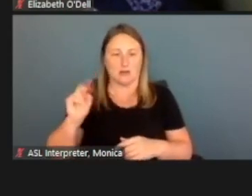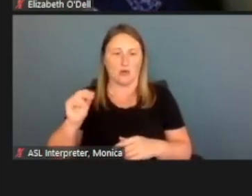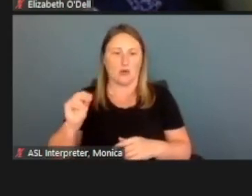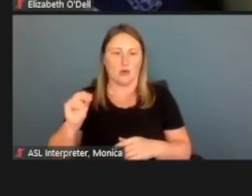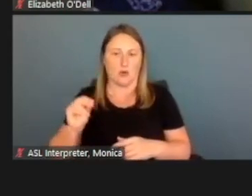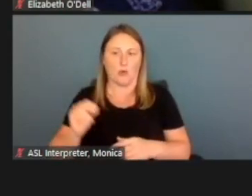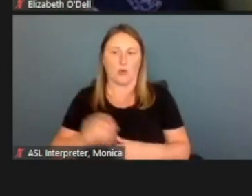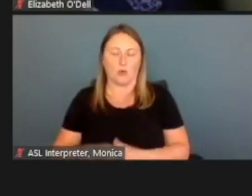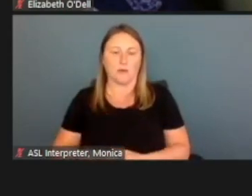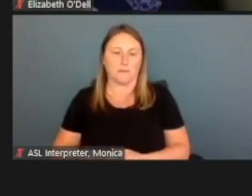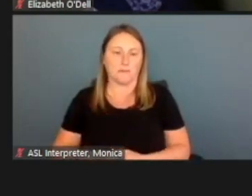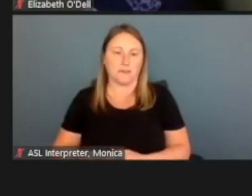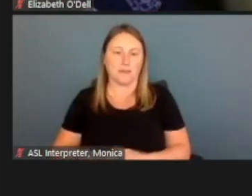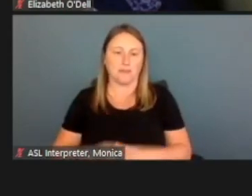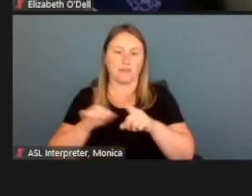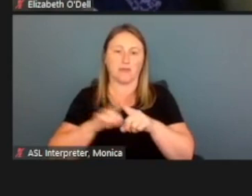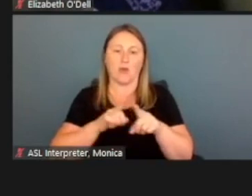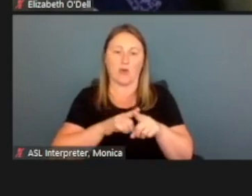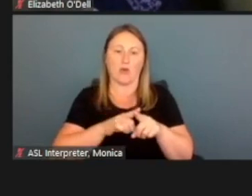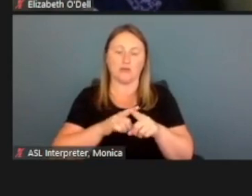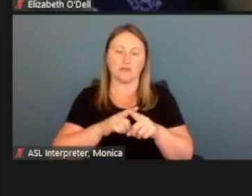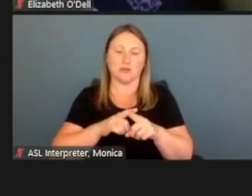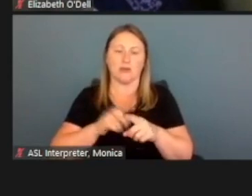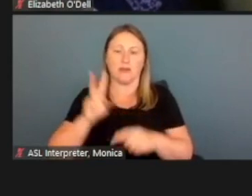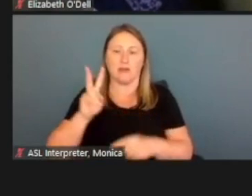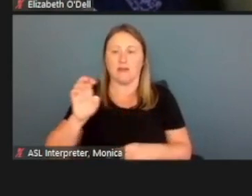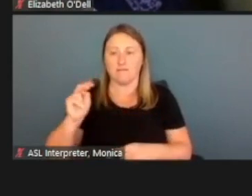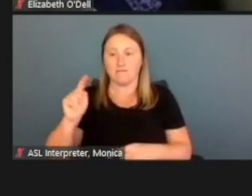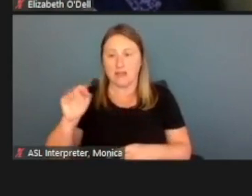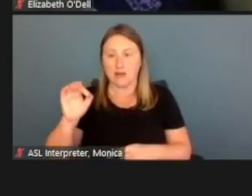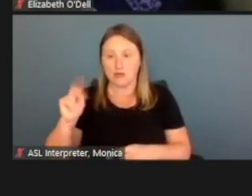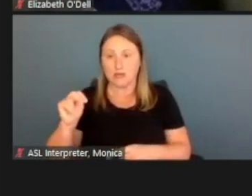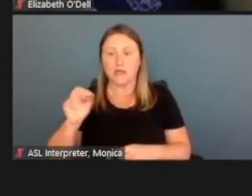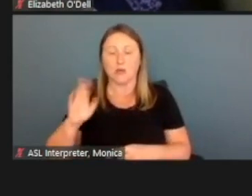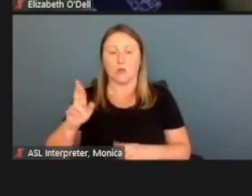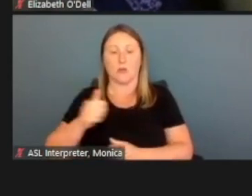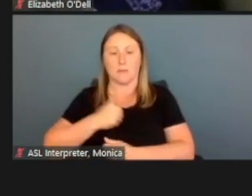Also if they are a vet or have military status